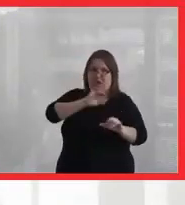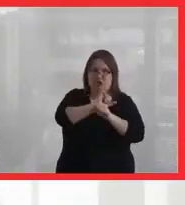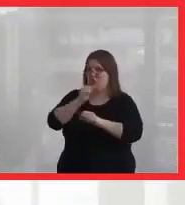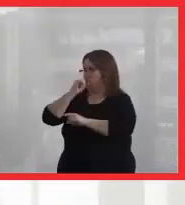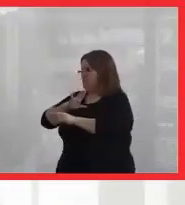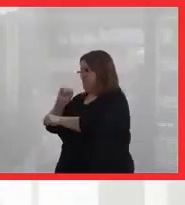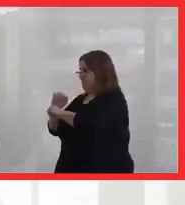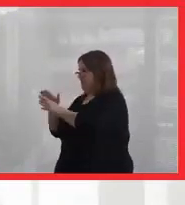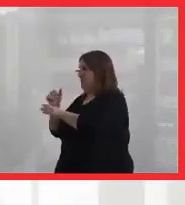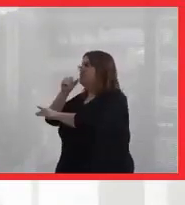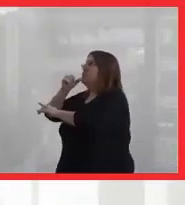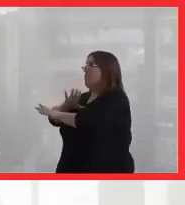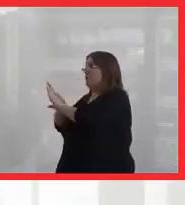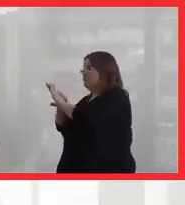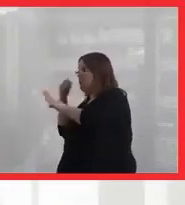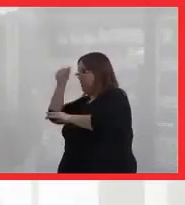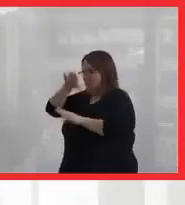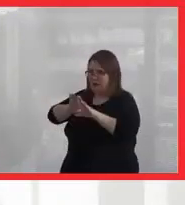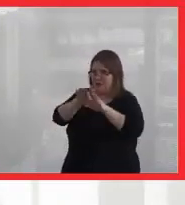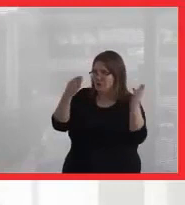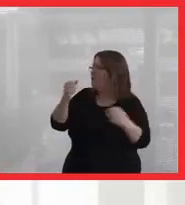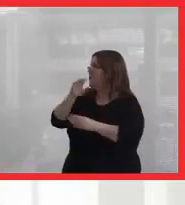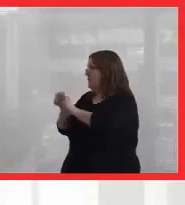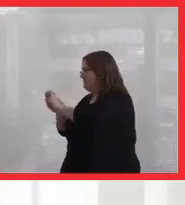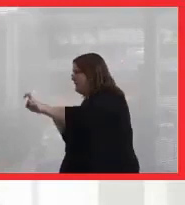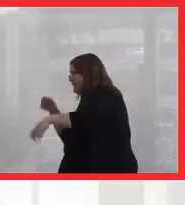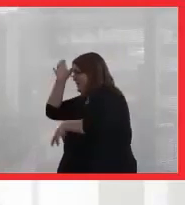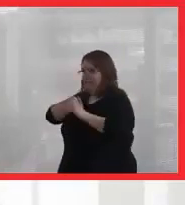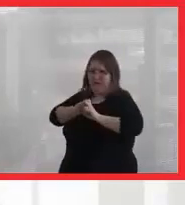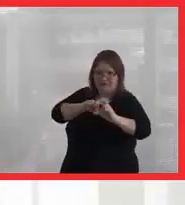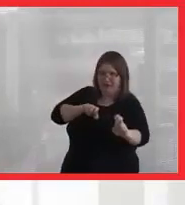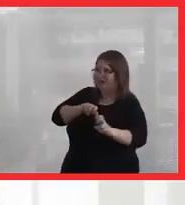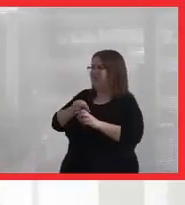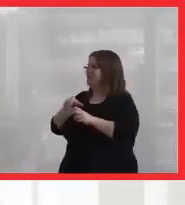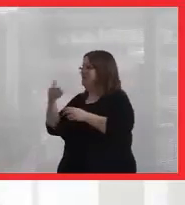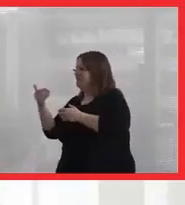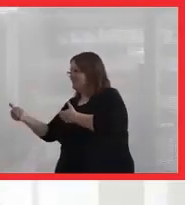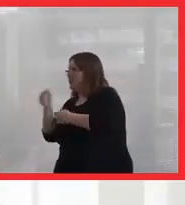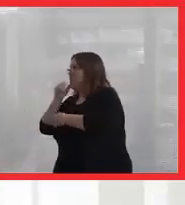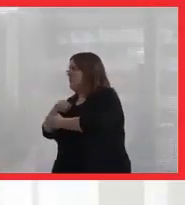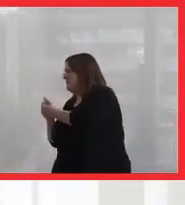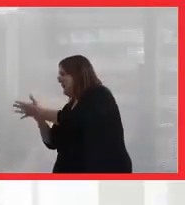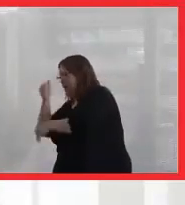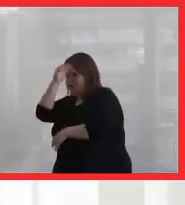It has a woman's door, a men's door. We've got women's benches and men's benches. We have a women's fire and a men's fire.